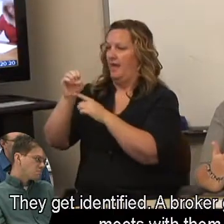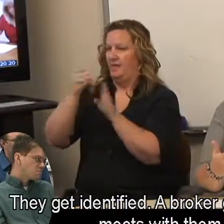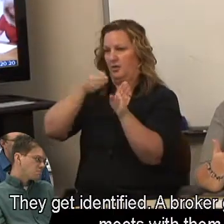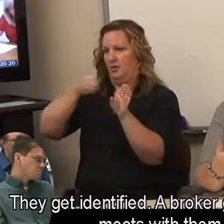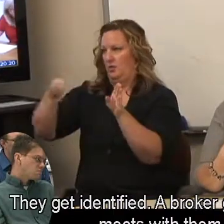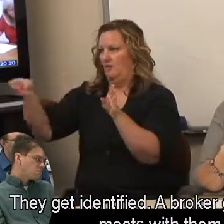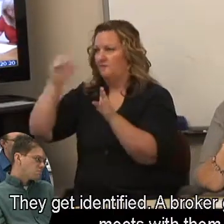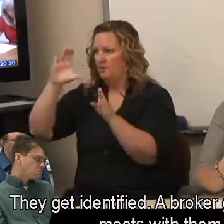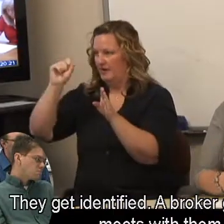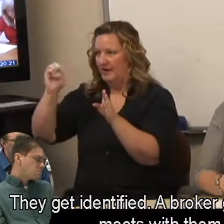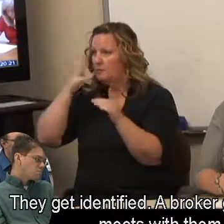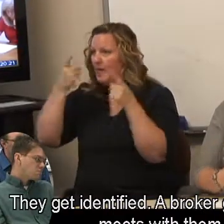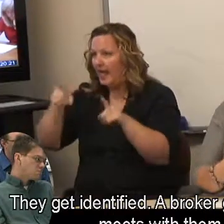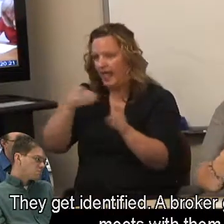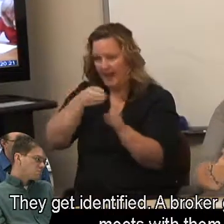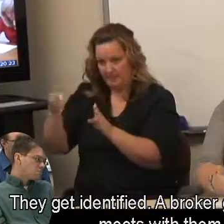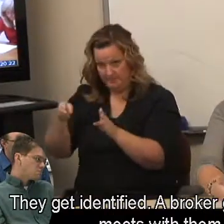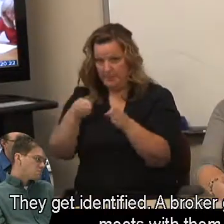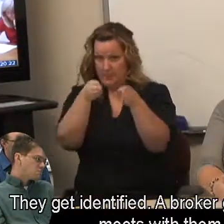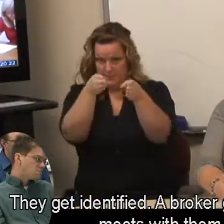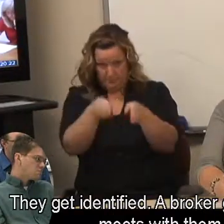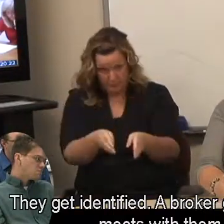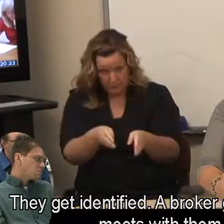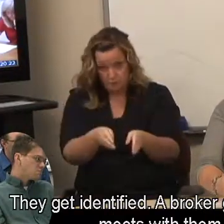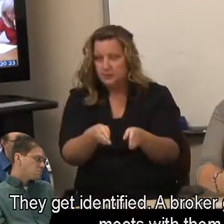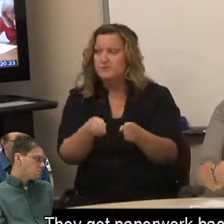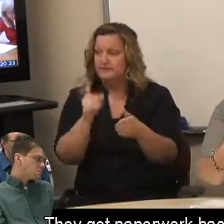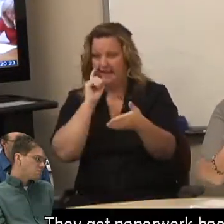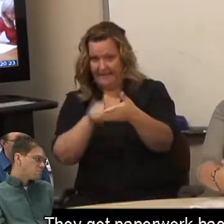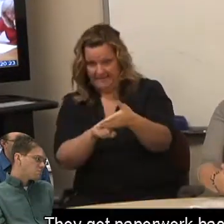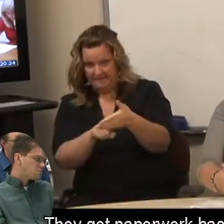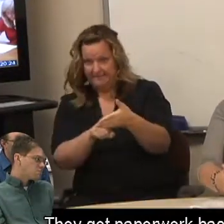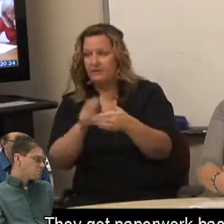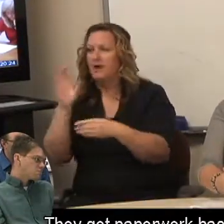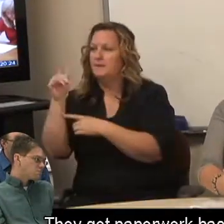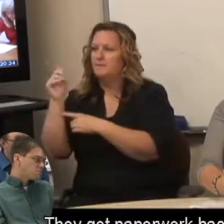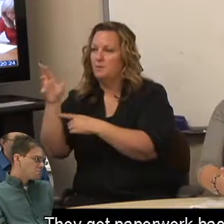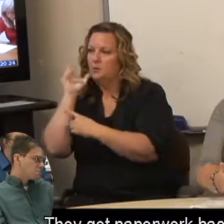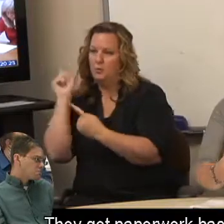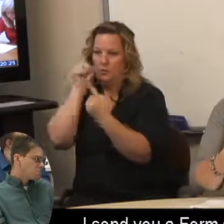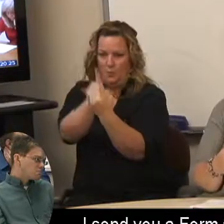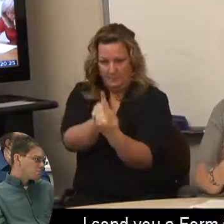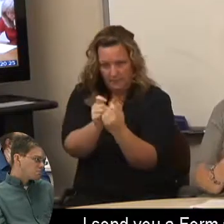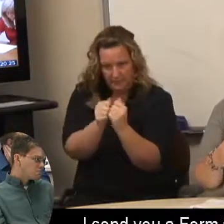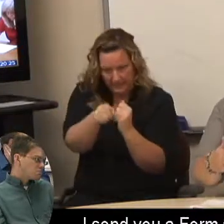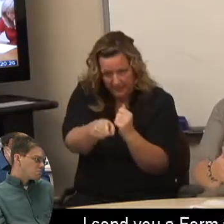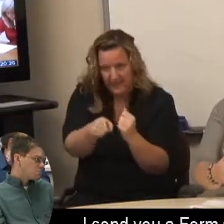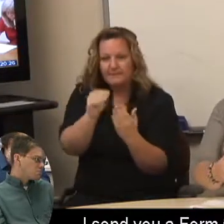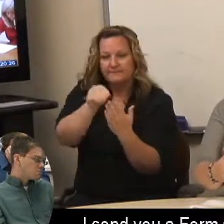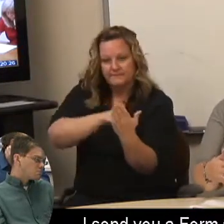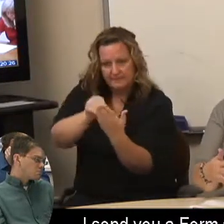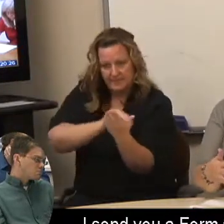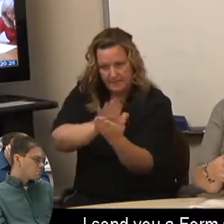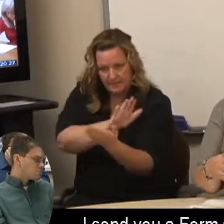They get identified. A broker goes out and meets with them. They get paperwork back to me. I send you a Form 58.